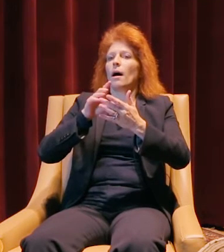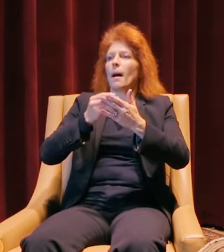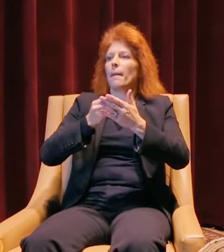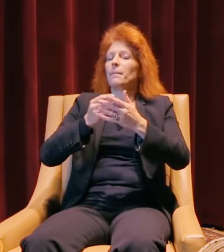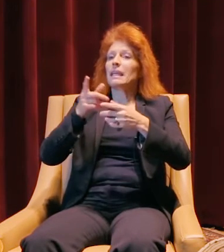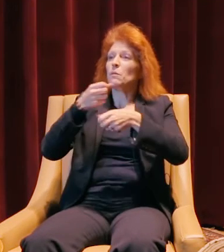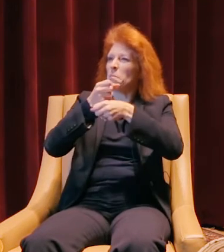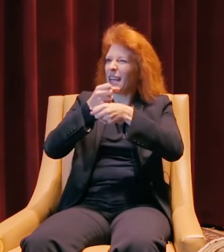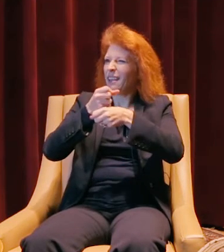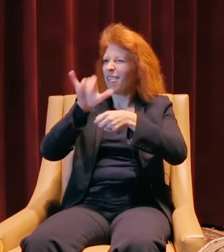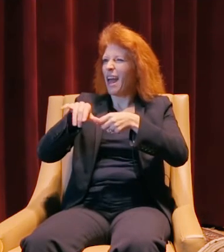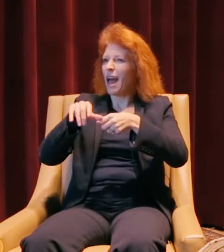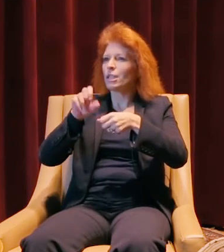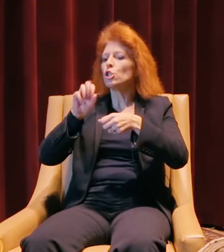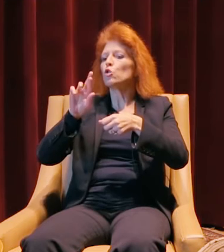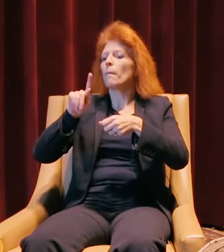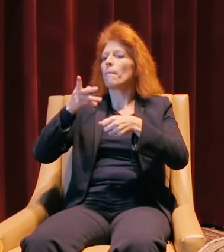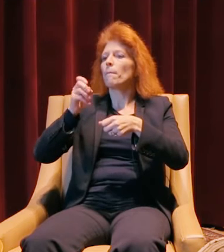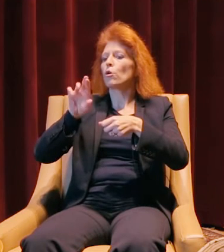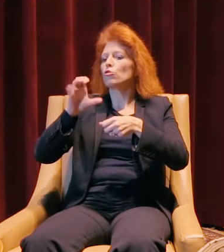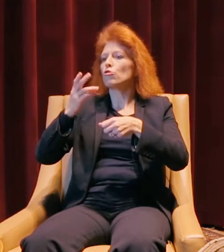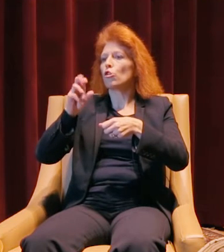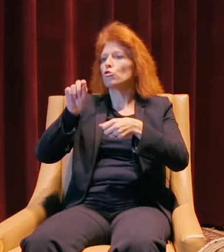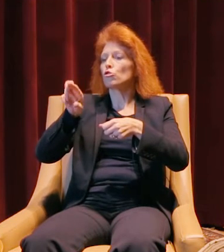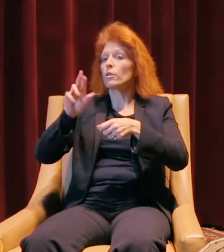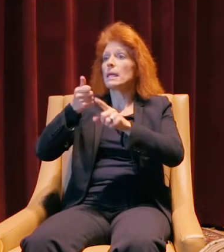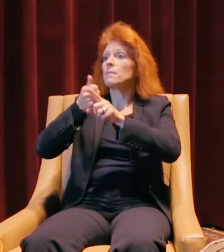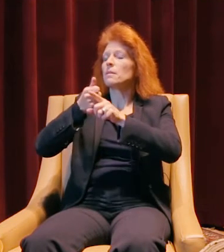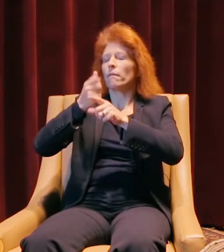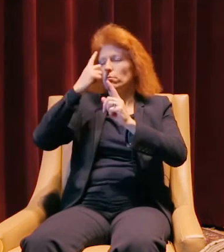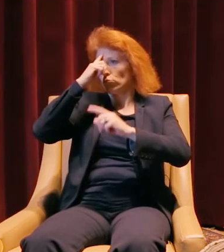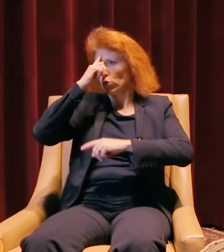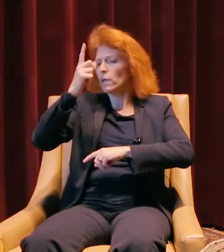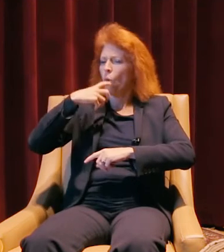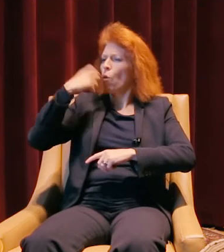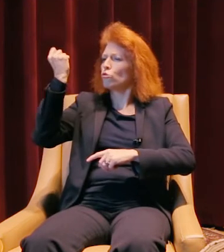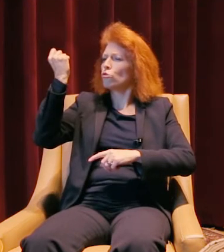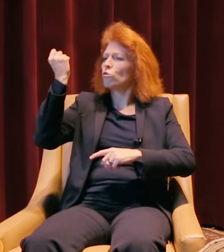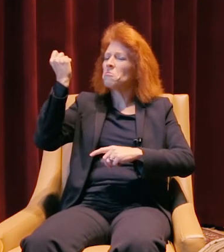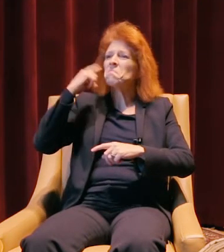that was making the superchargers originally, is brilliant. He's an older gentleman, in his 70s,